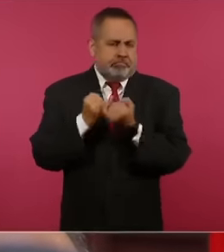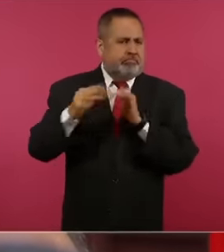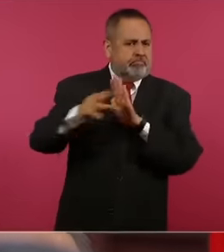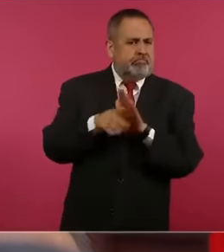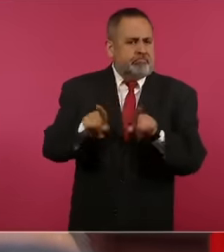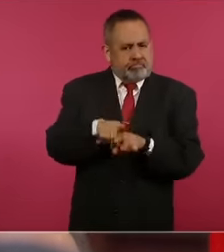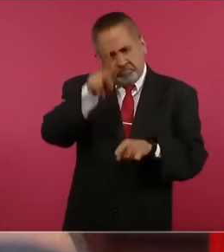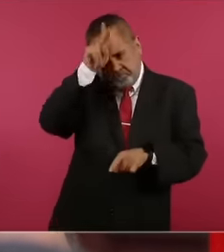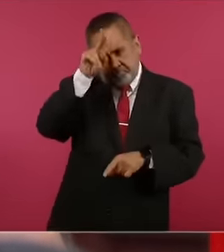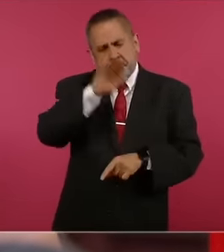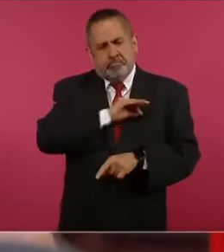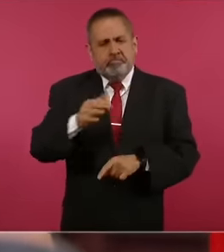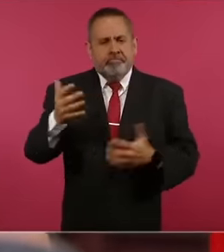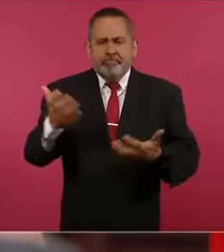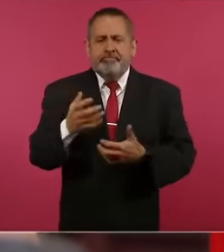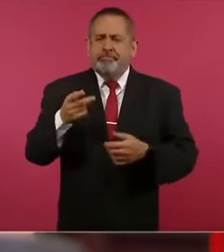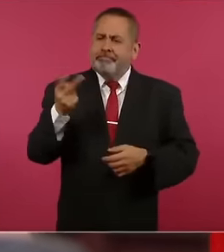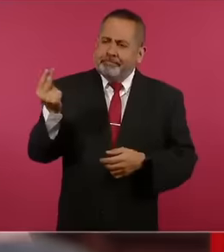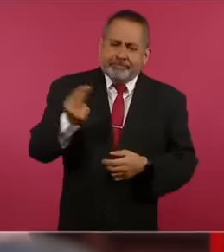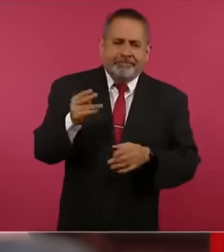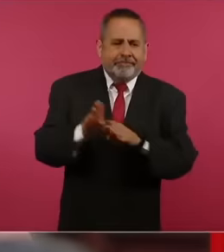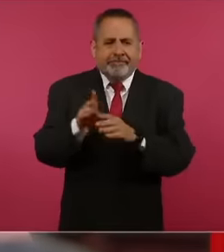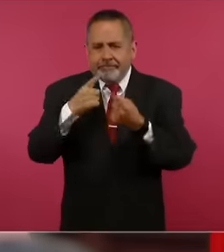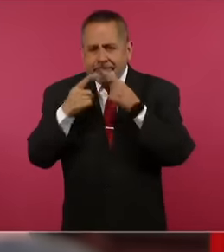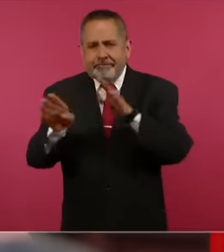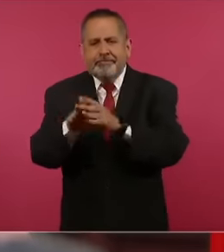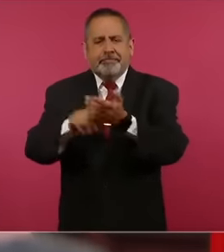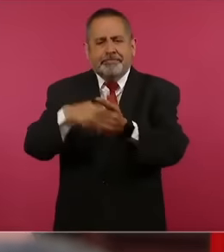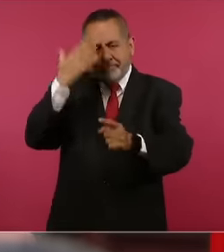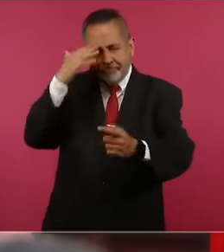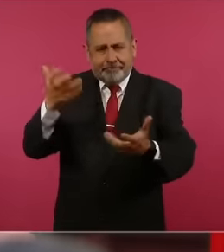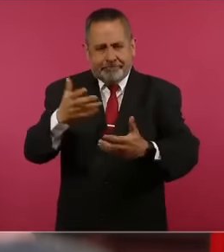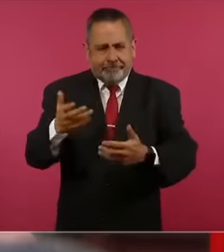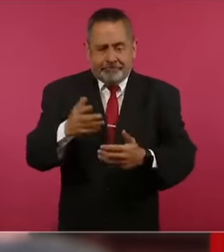can also do it but we need to know how it did it. Could you grant me an